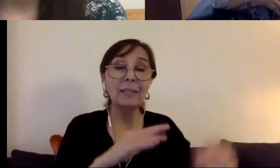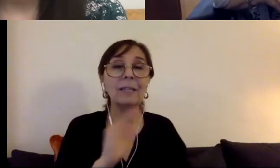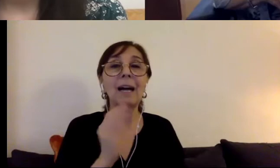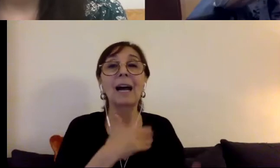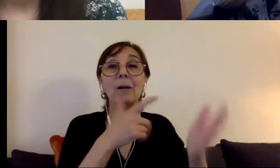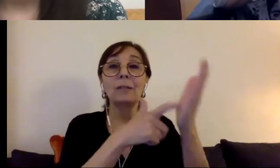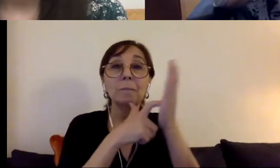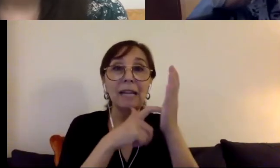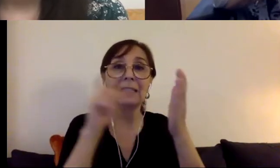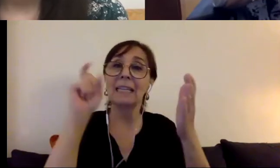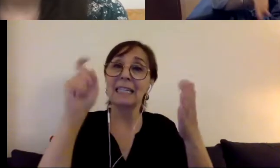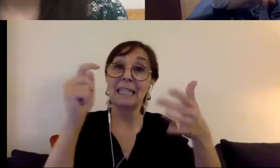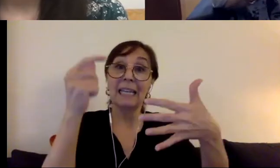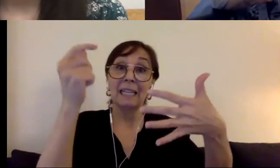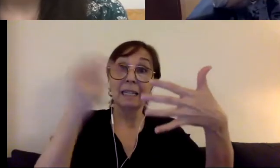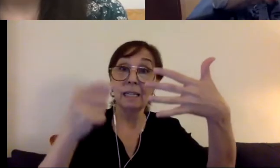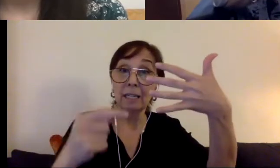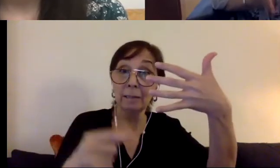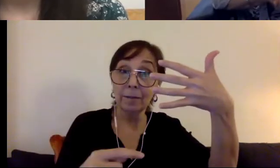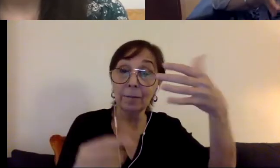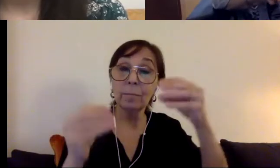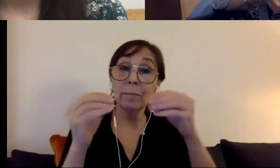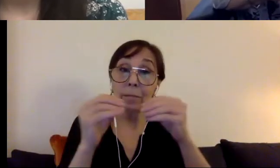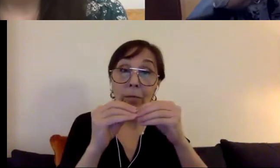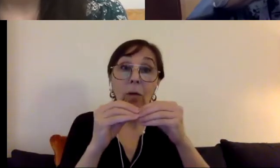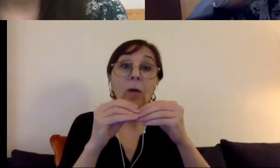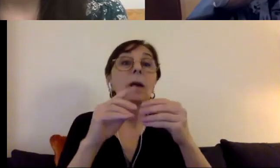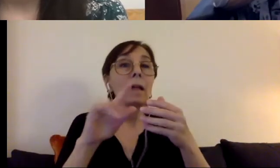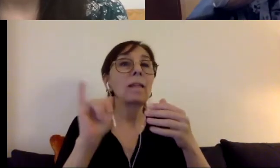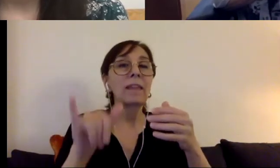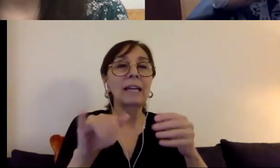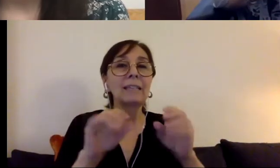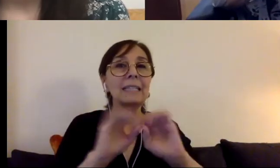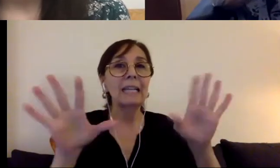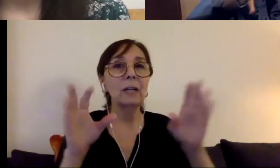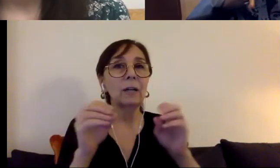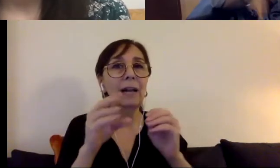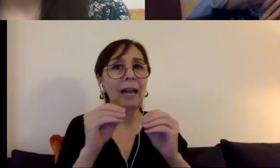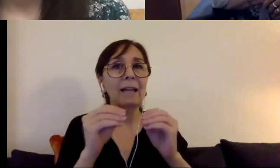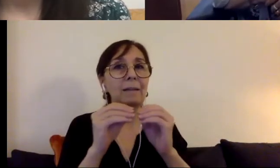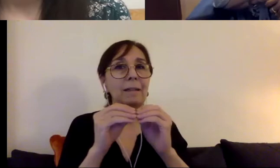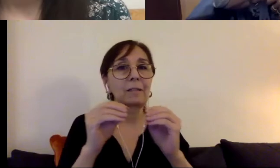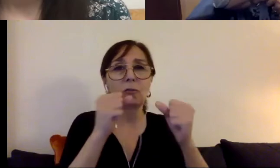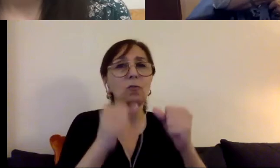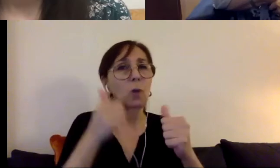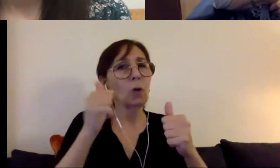is becoming stronger. I think what I was interested in participating in this